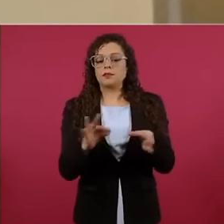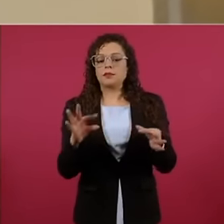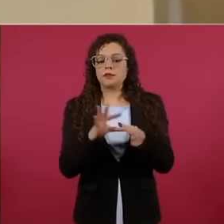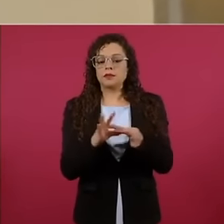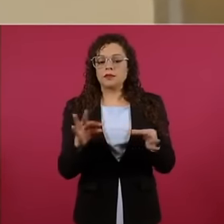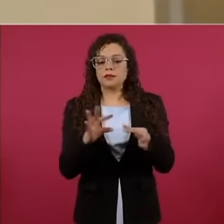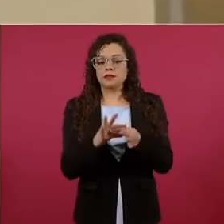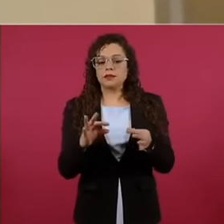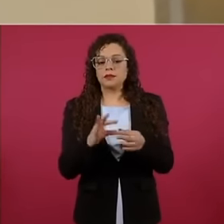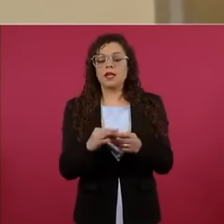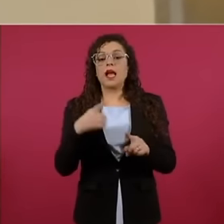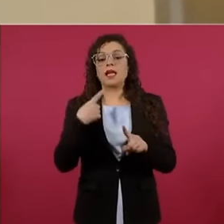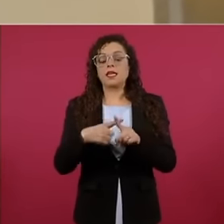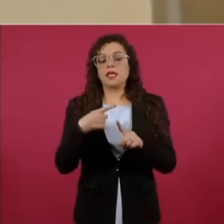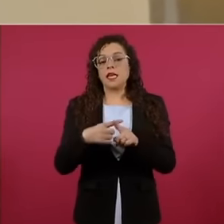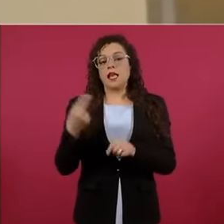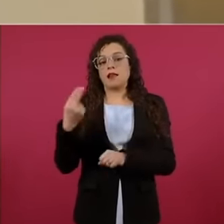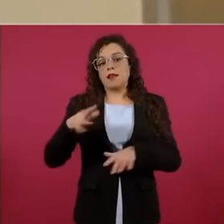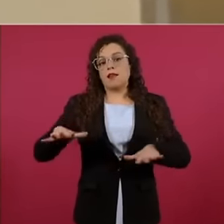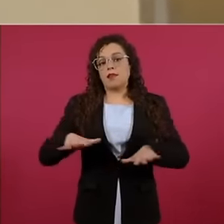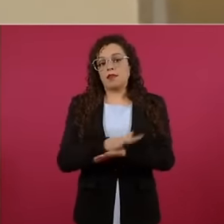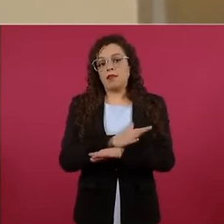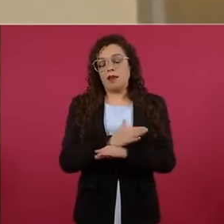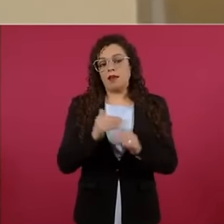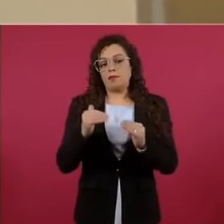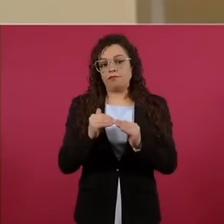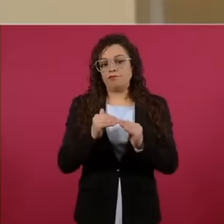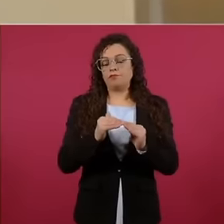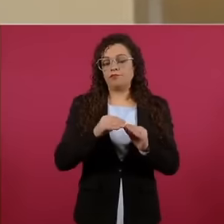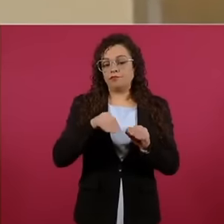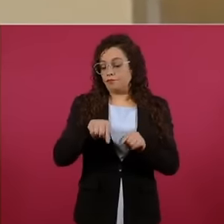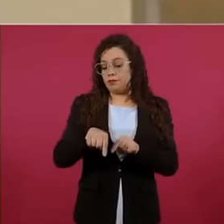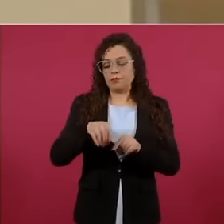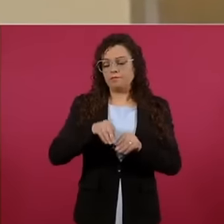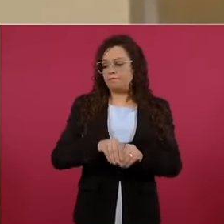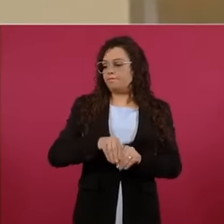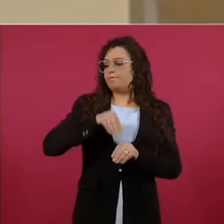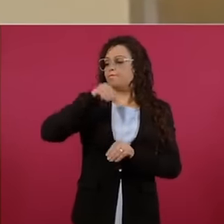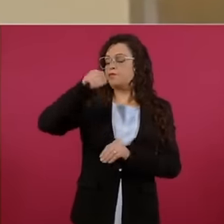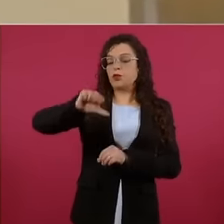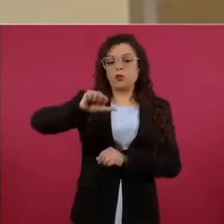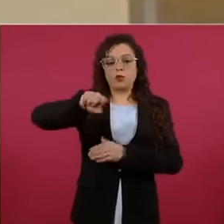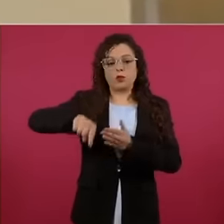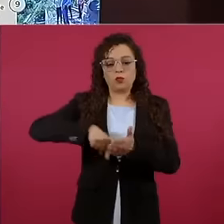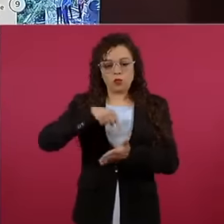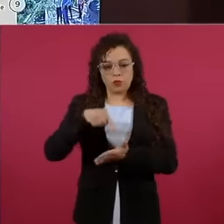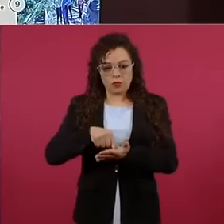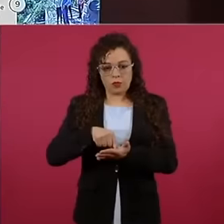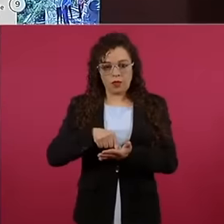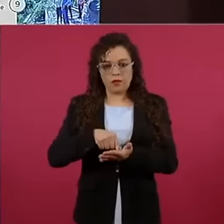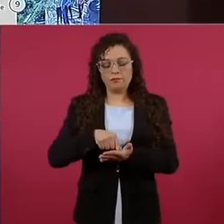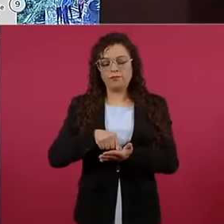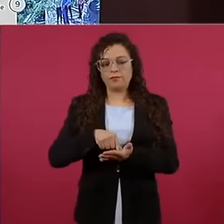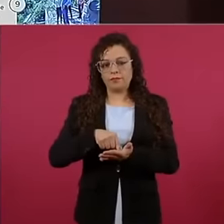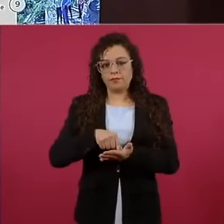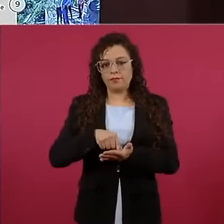relocate and which families by moving back a little could free themselves from this right.